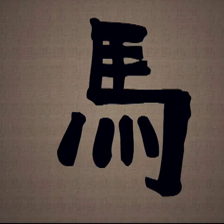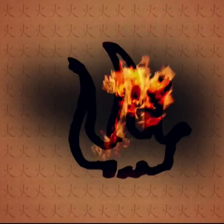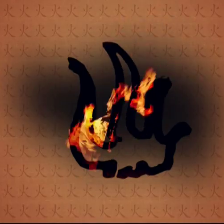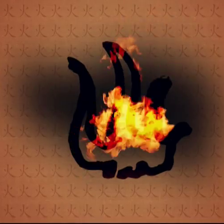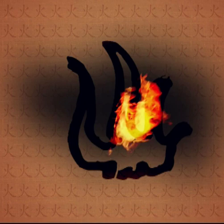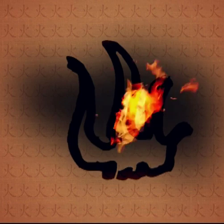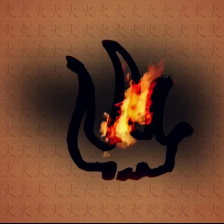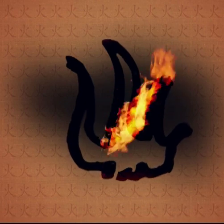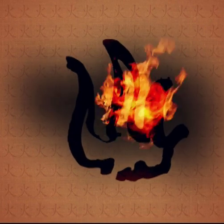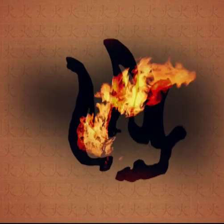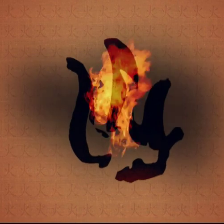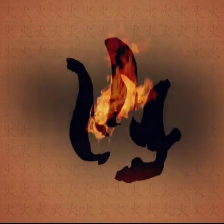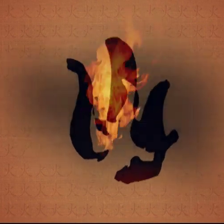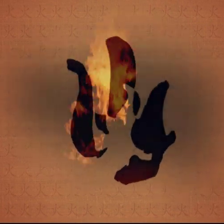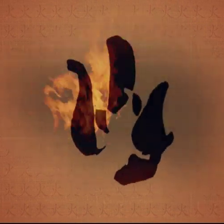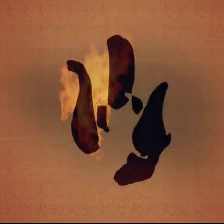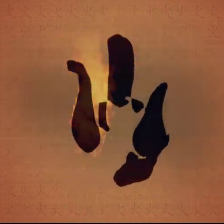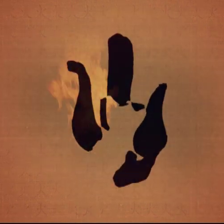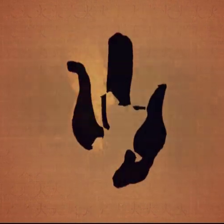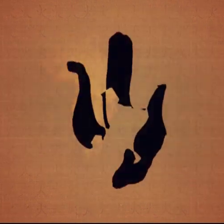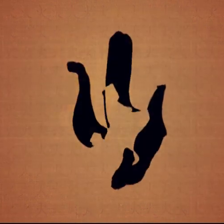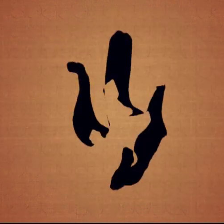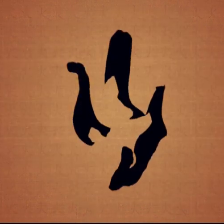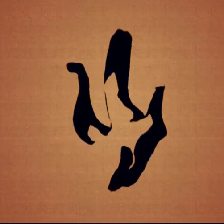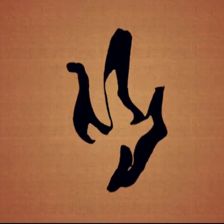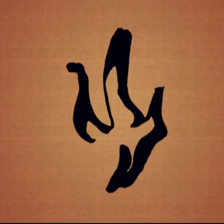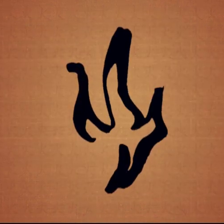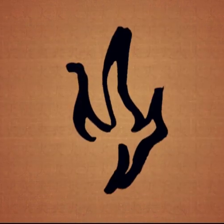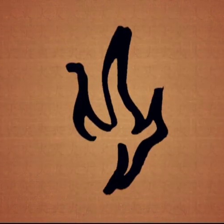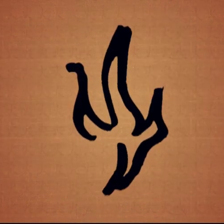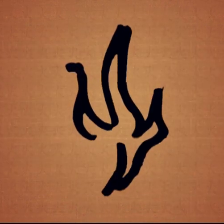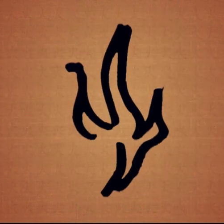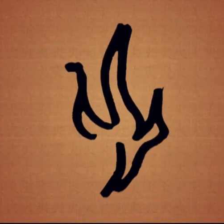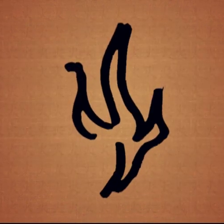...as a medium for poetic expression - sort of the representational aspect,